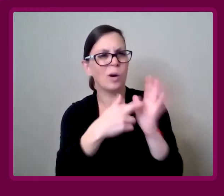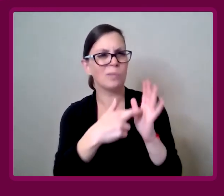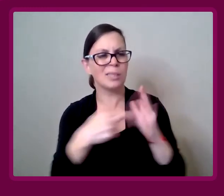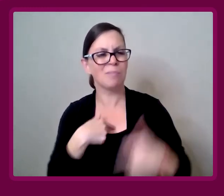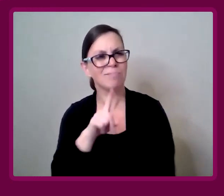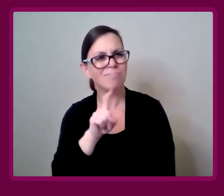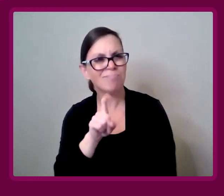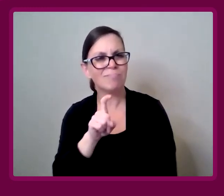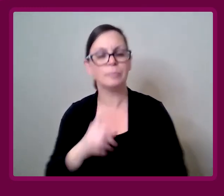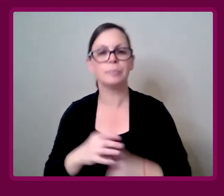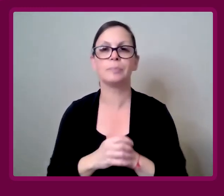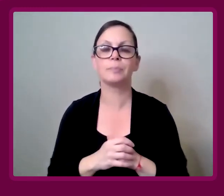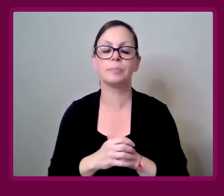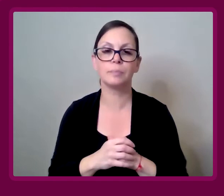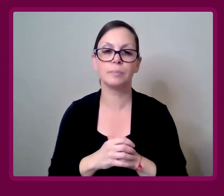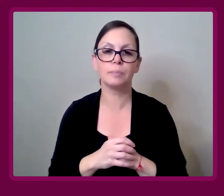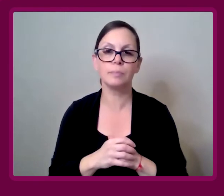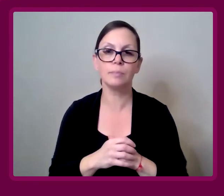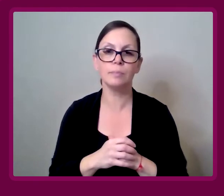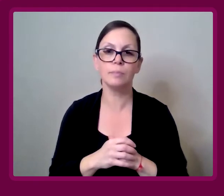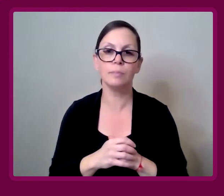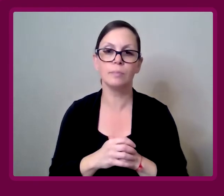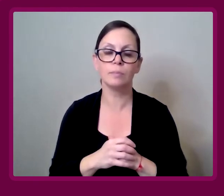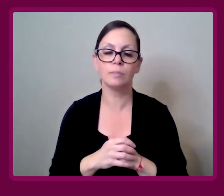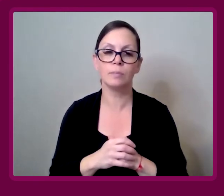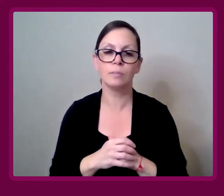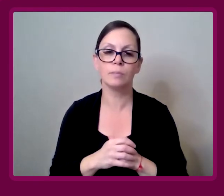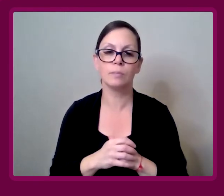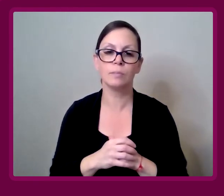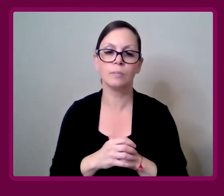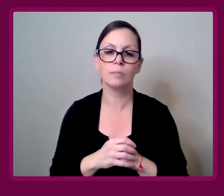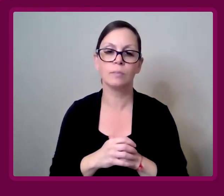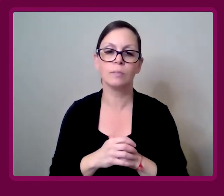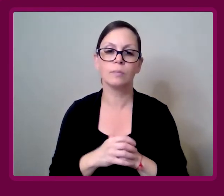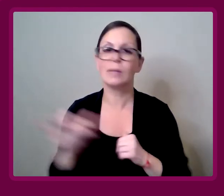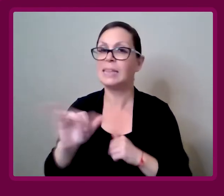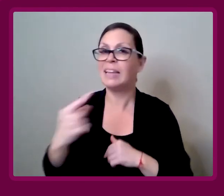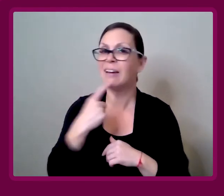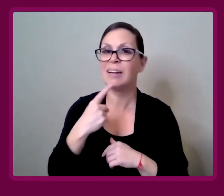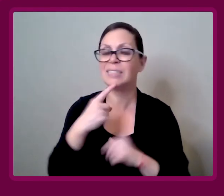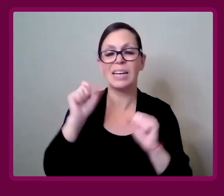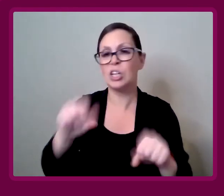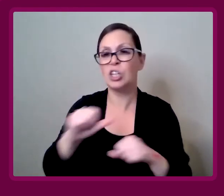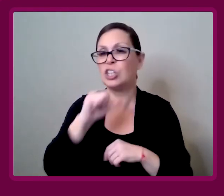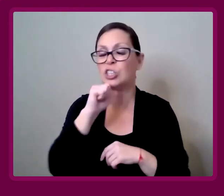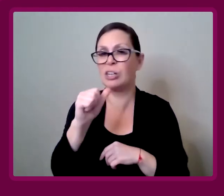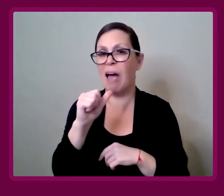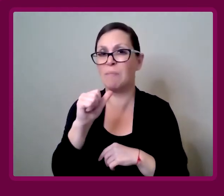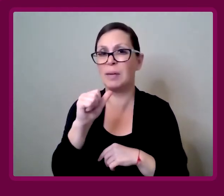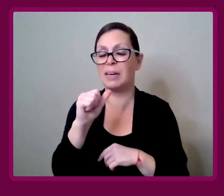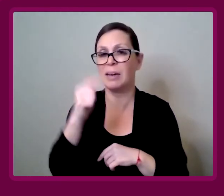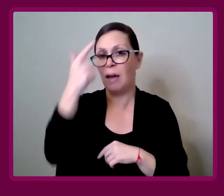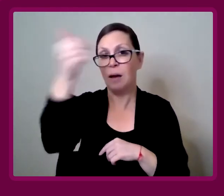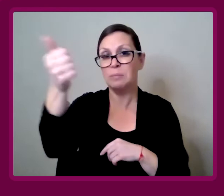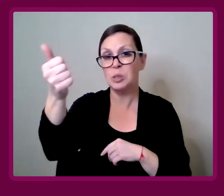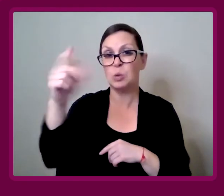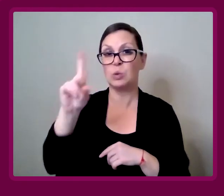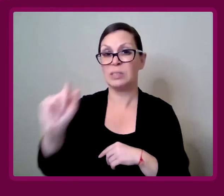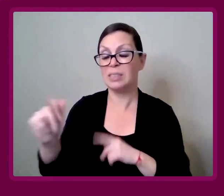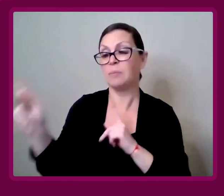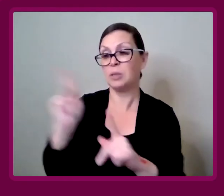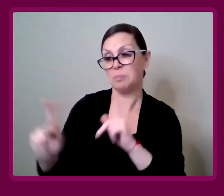Like I say, it shouldn't be up to disabled people.